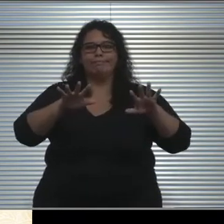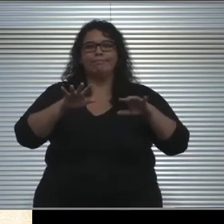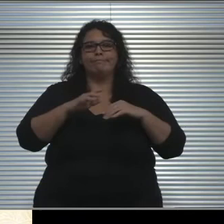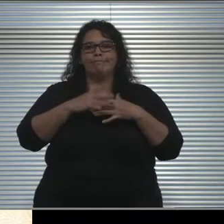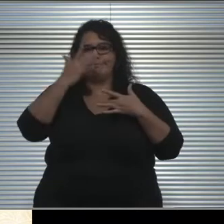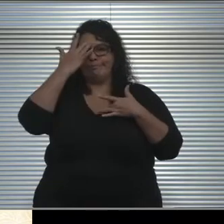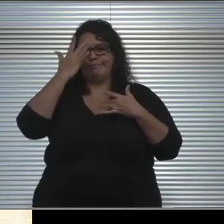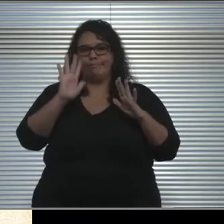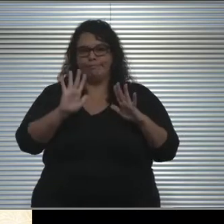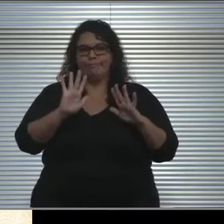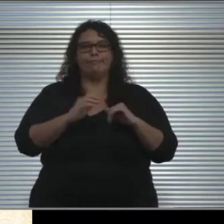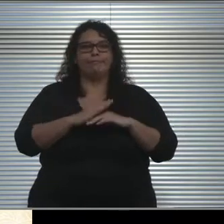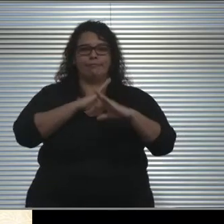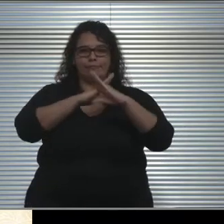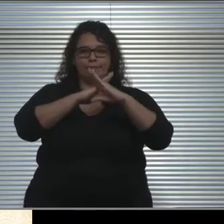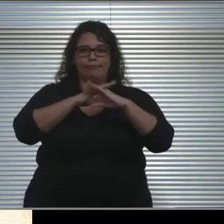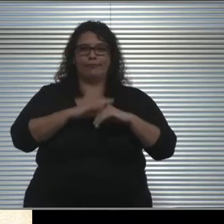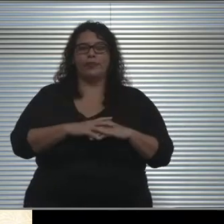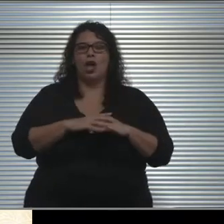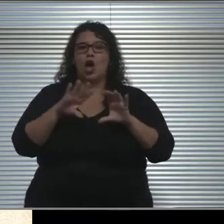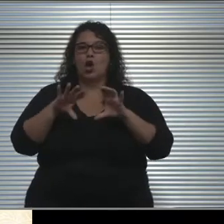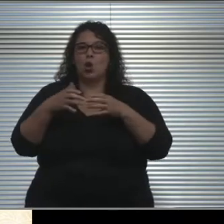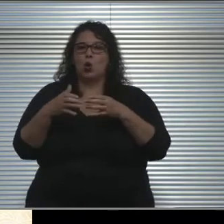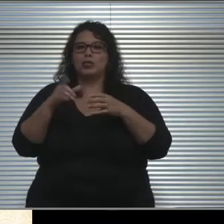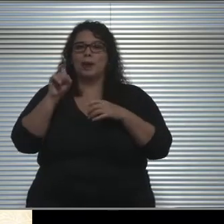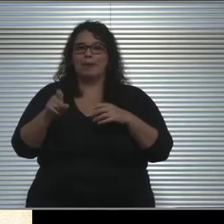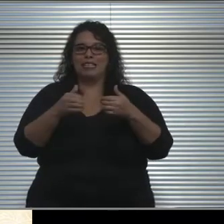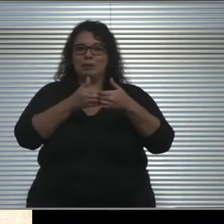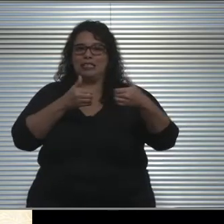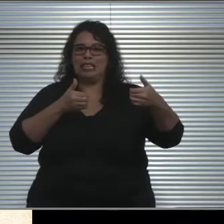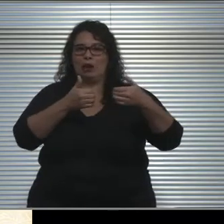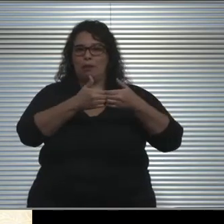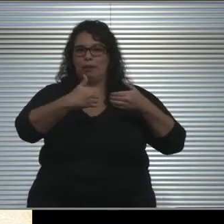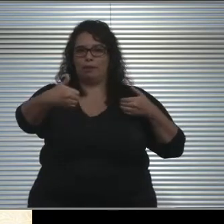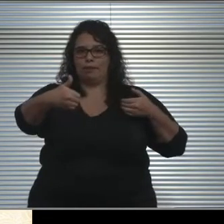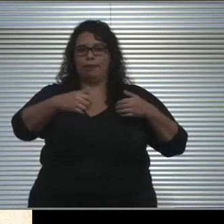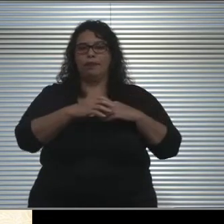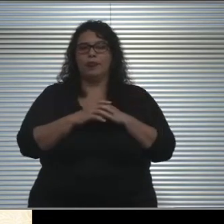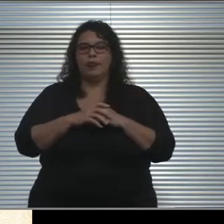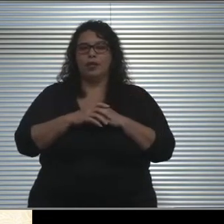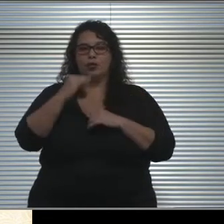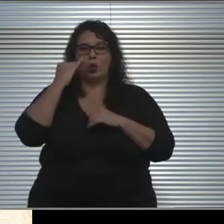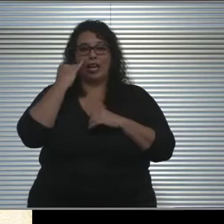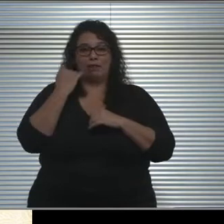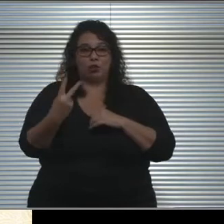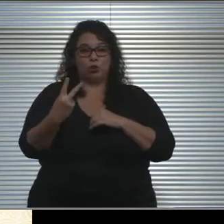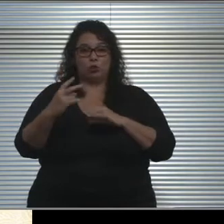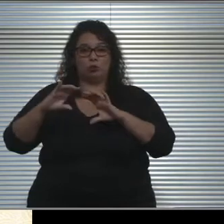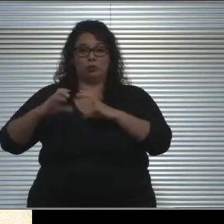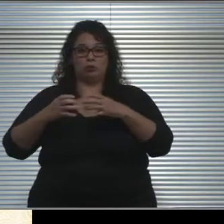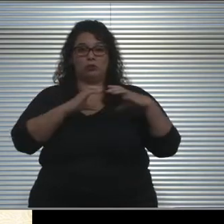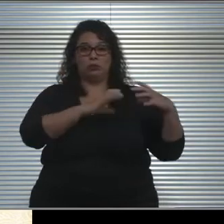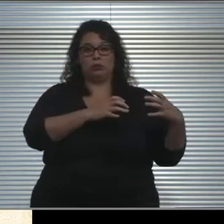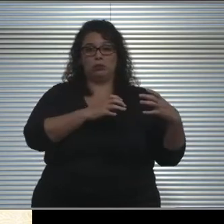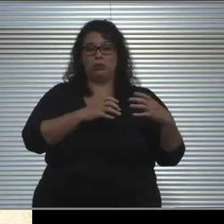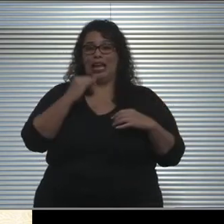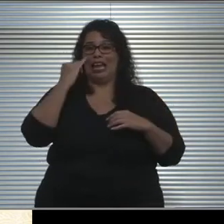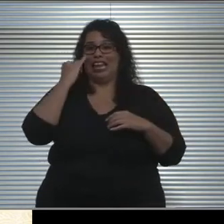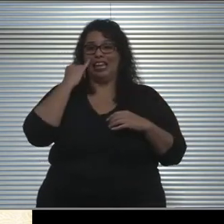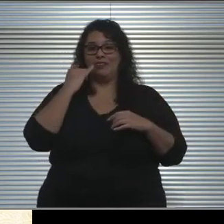Cohorts must be kept separate from one another. So we have, let's just say two cohorts at one of our larger high school campuses,